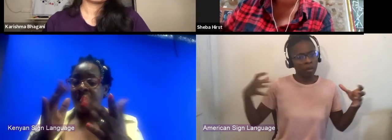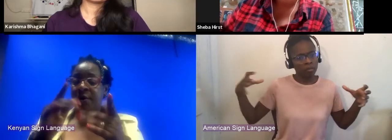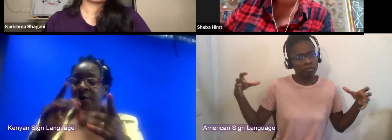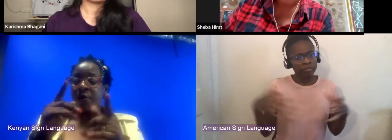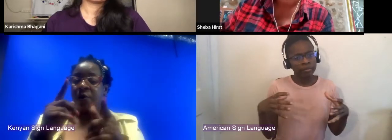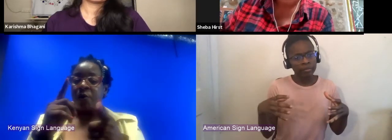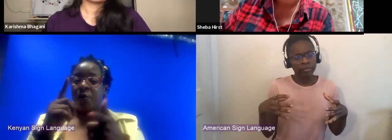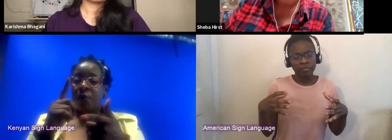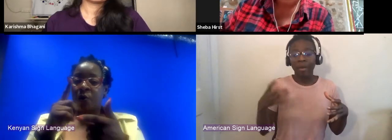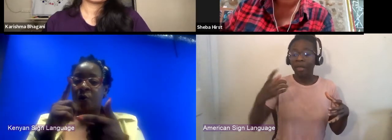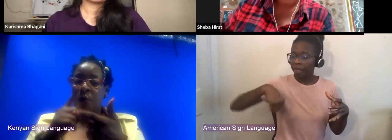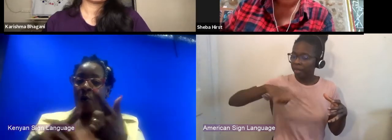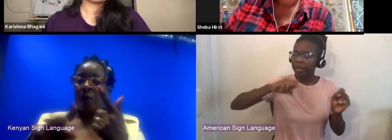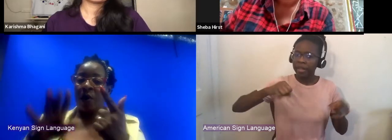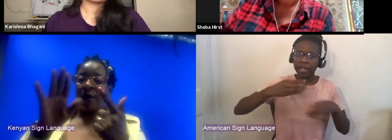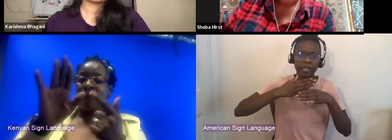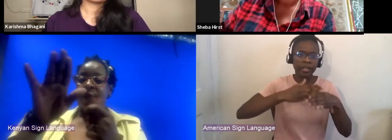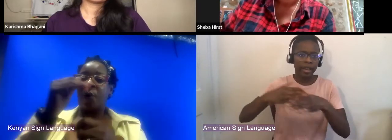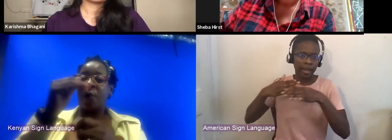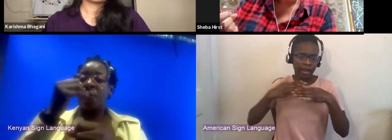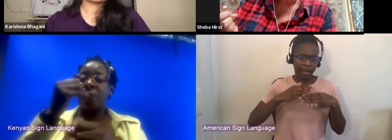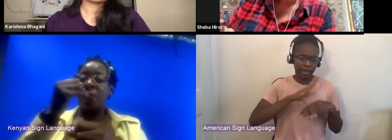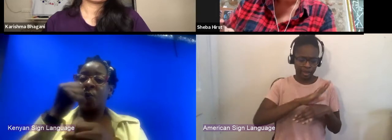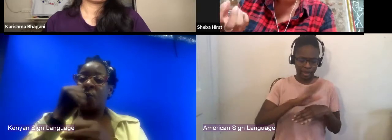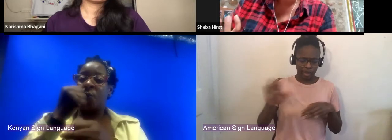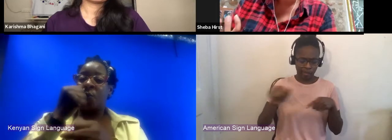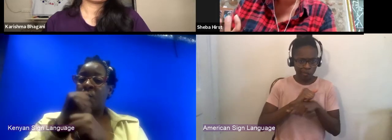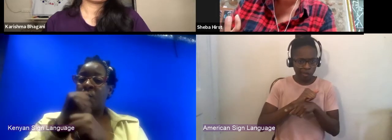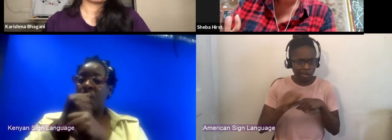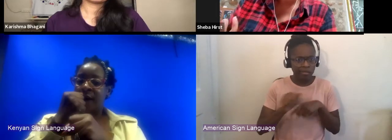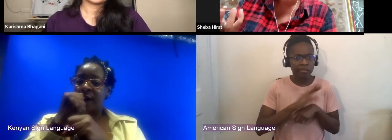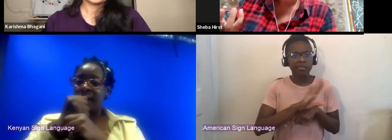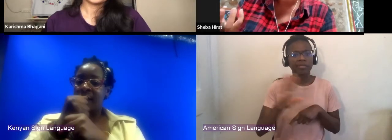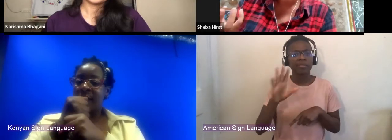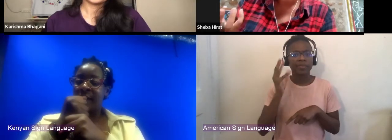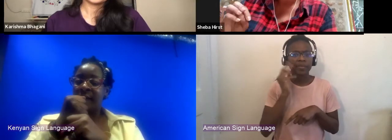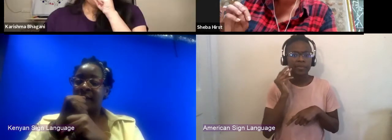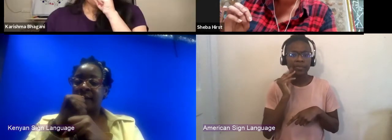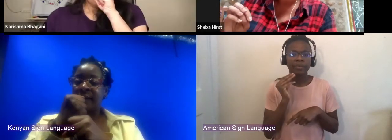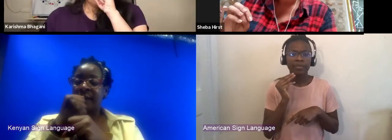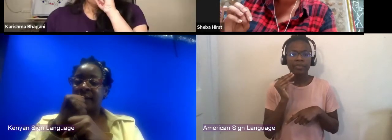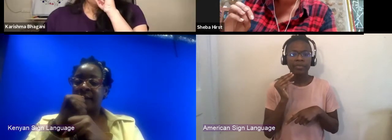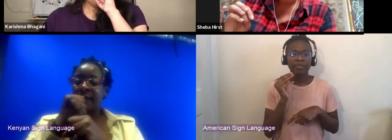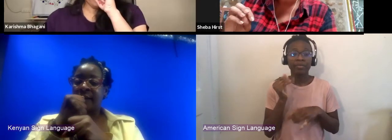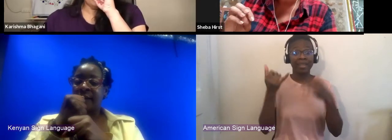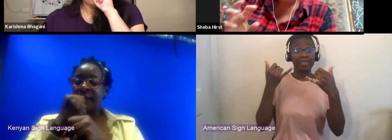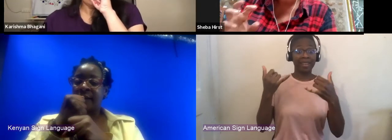of what their processes are. And this big pause allowed us to do that, to take stock